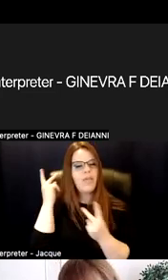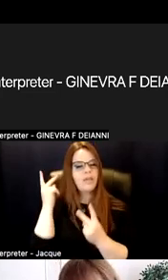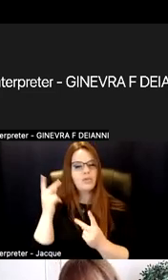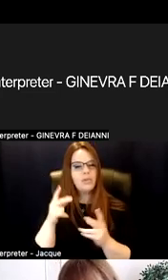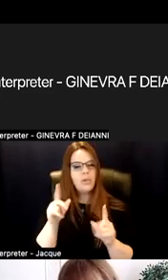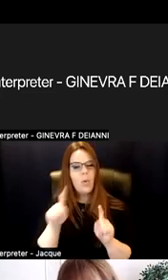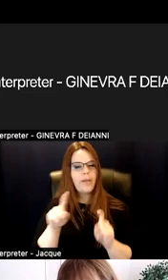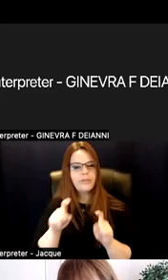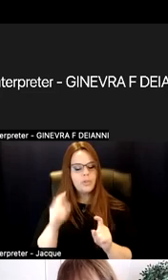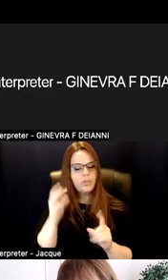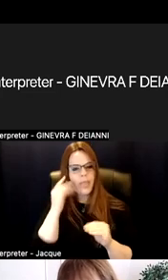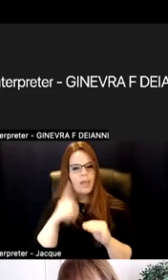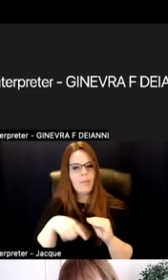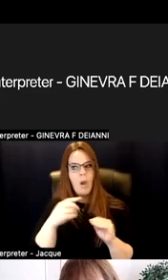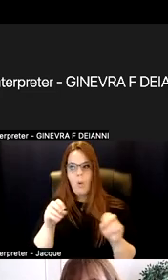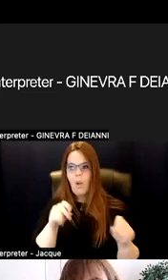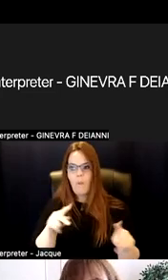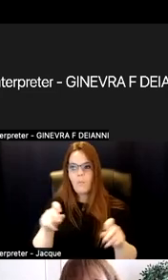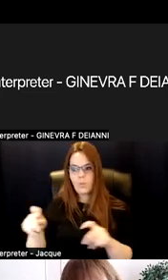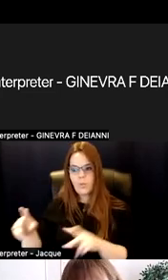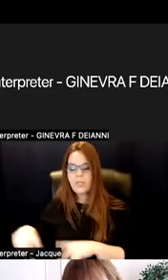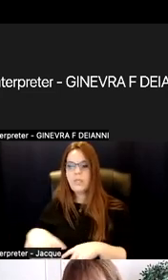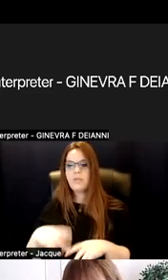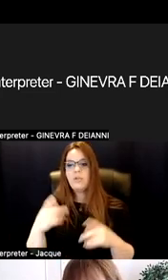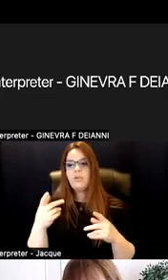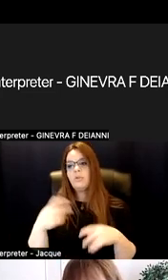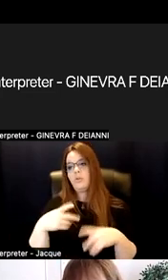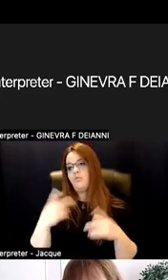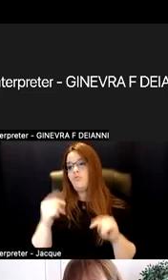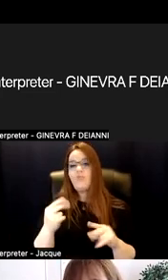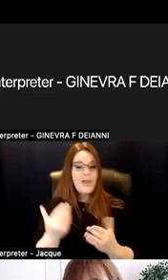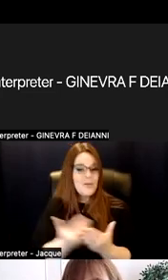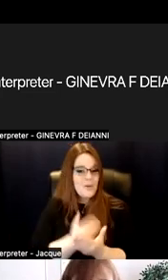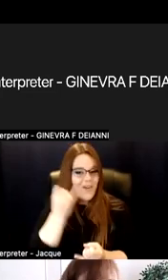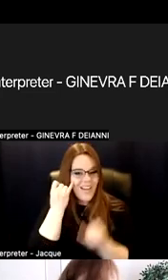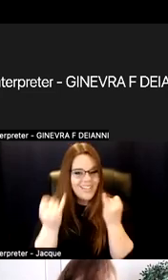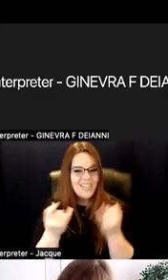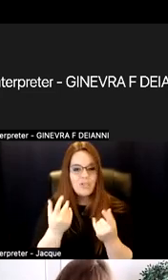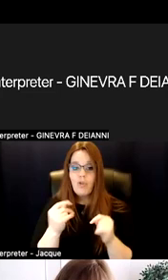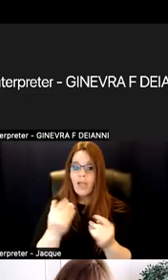you provide students to try out new ideas and hypotheses without risk of a low grade